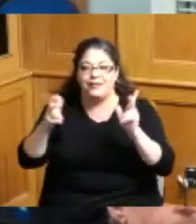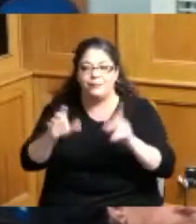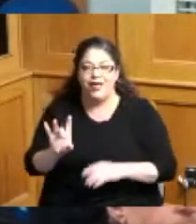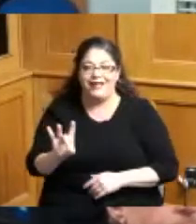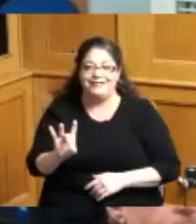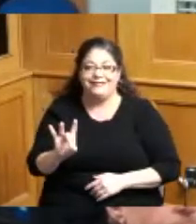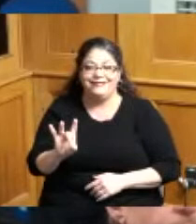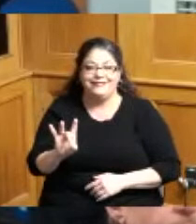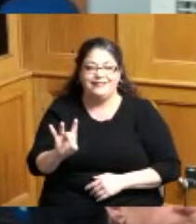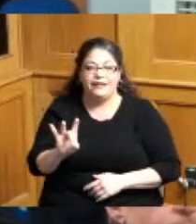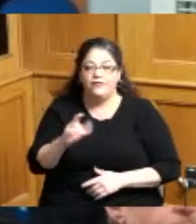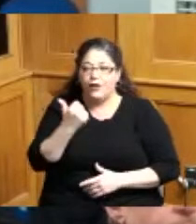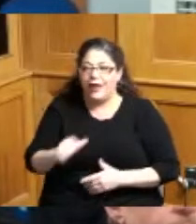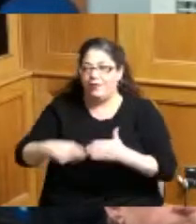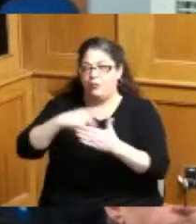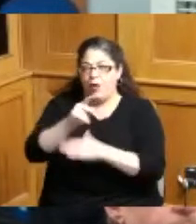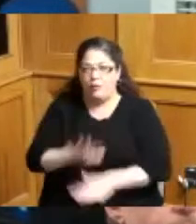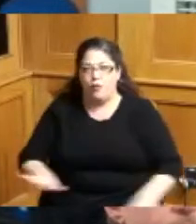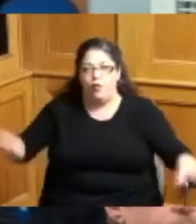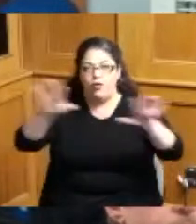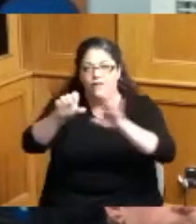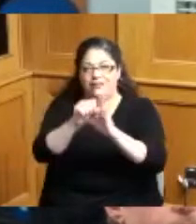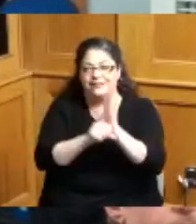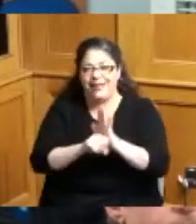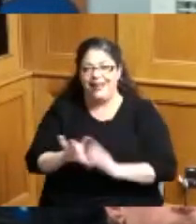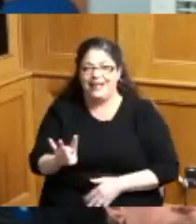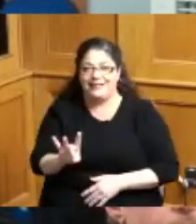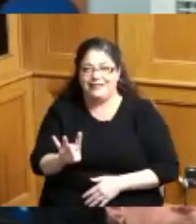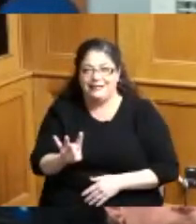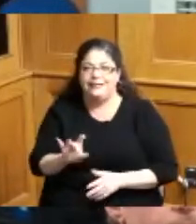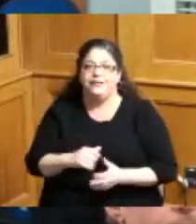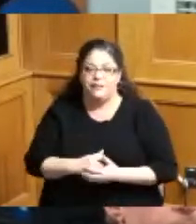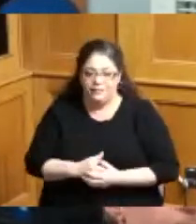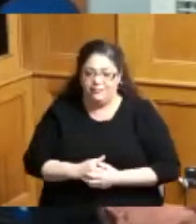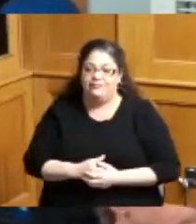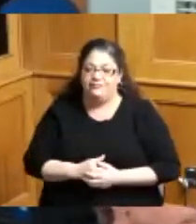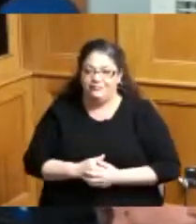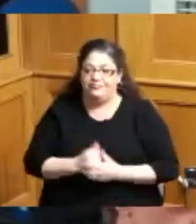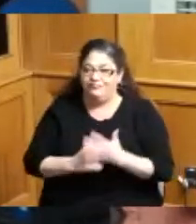of any program in Ohio and whereas KK Bransford has a long list of